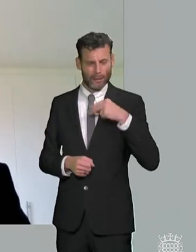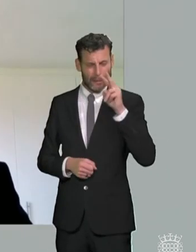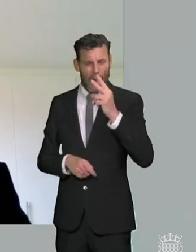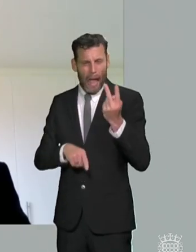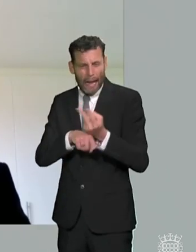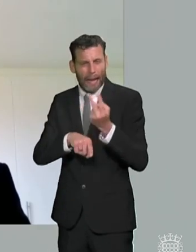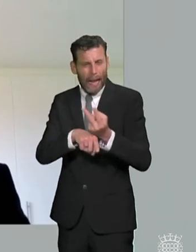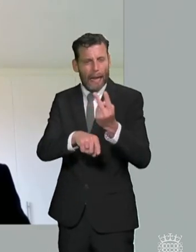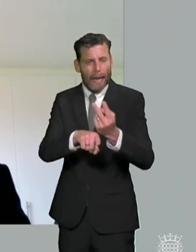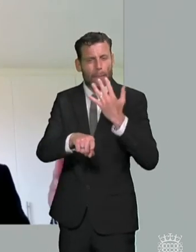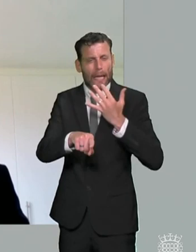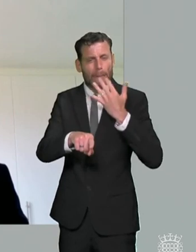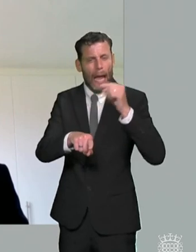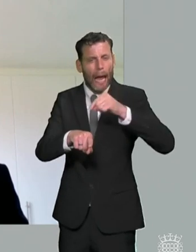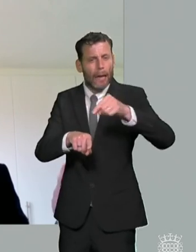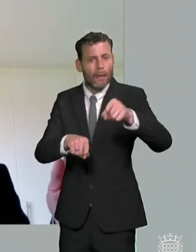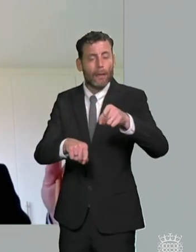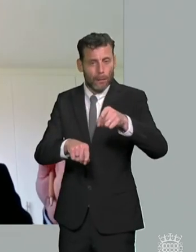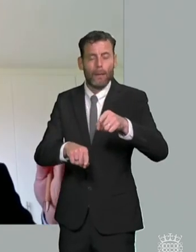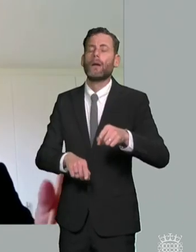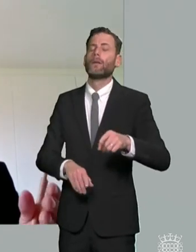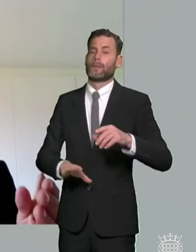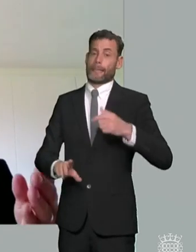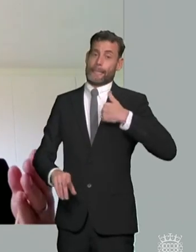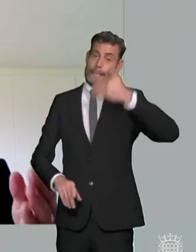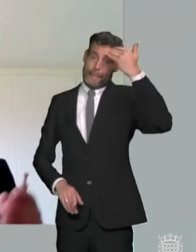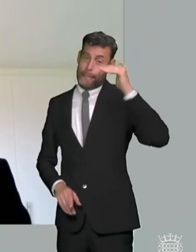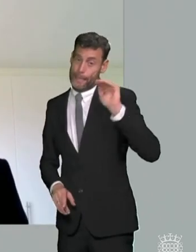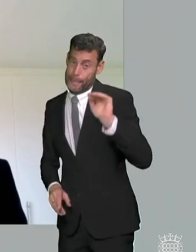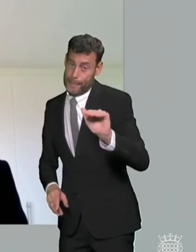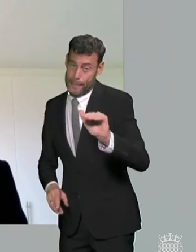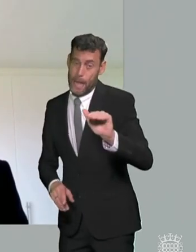that actually the local authorities then been able to reinvest in children's services where that's